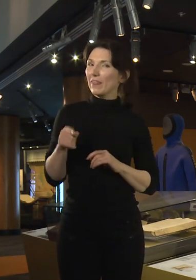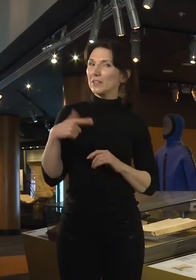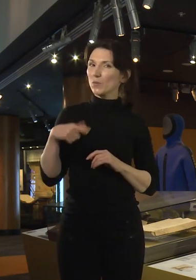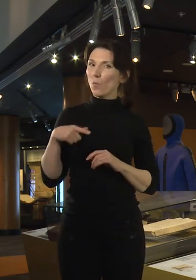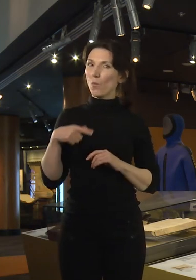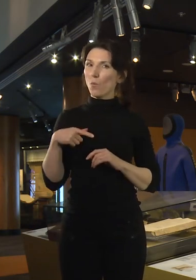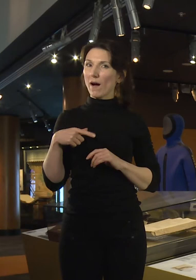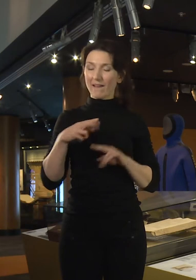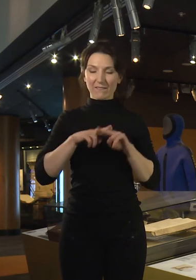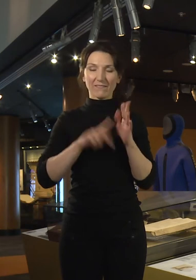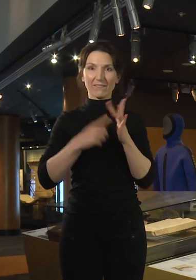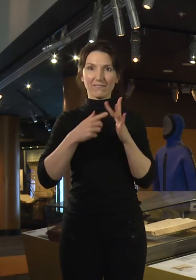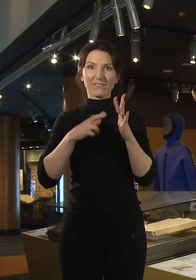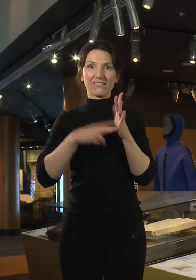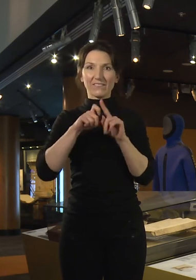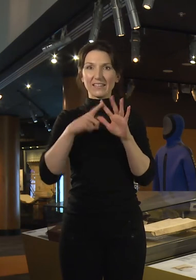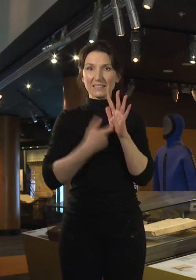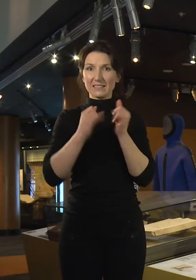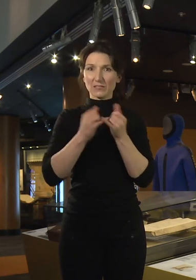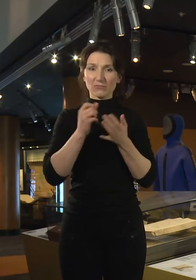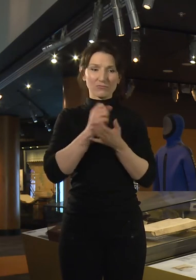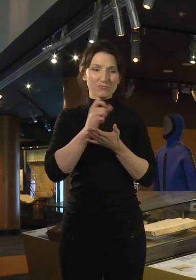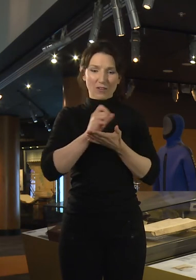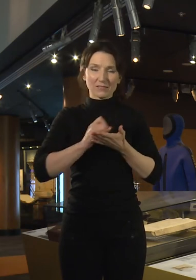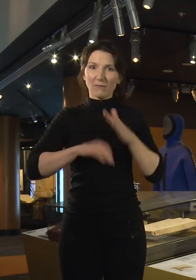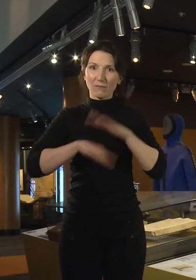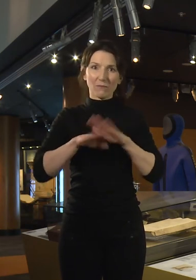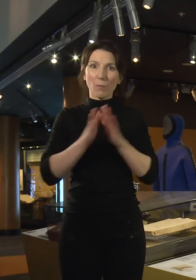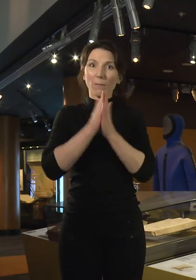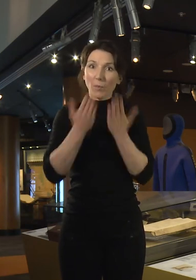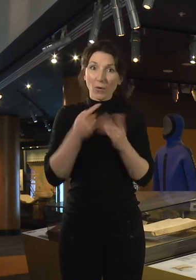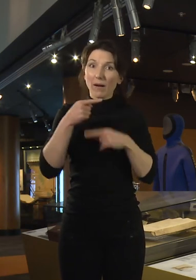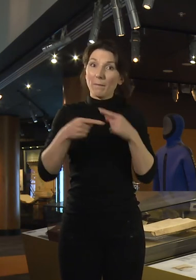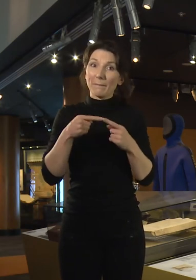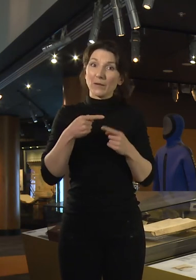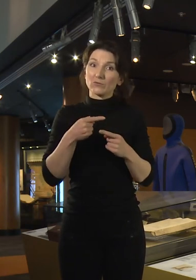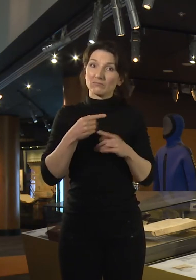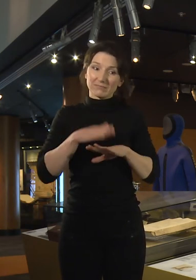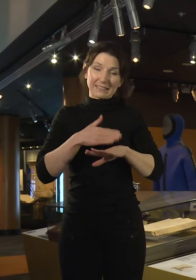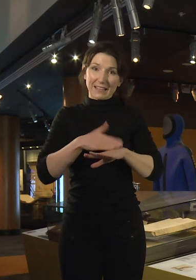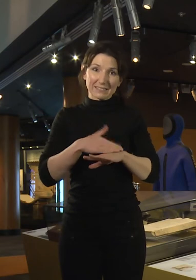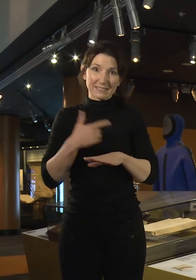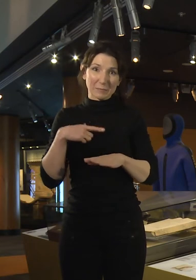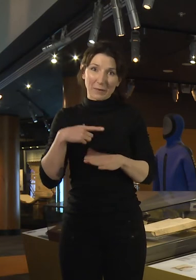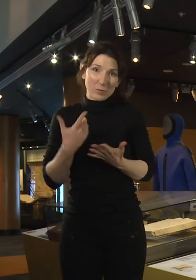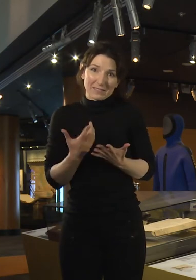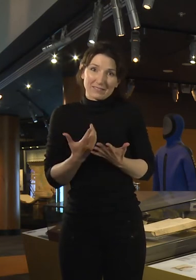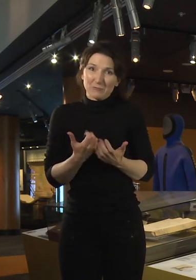entire book about Trim because he was the most faithful cat in the world.